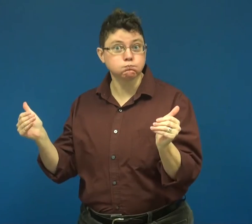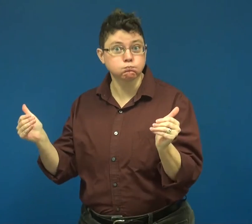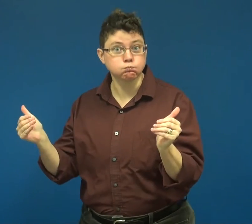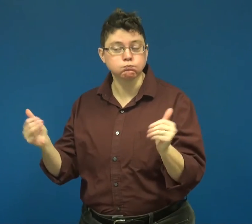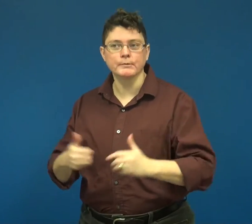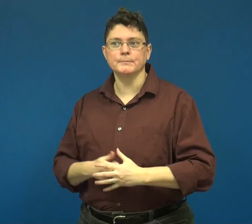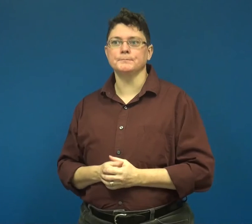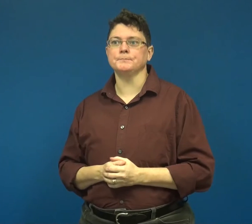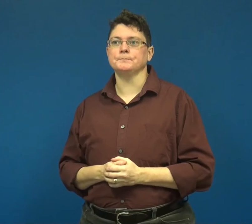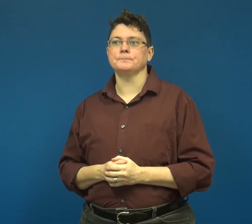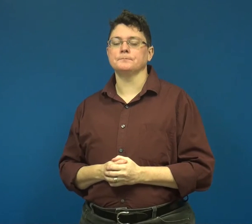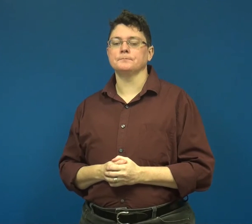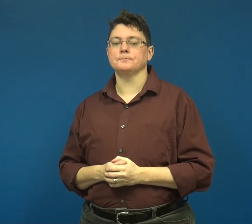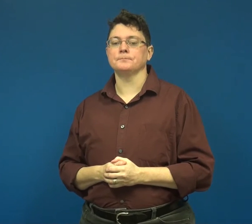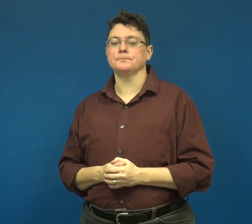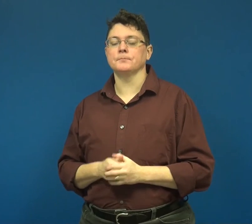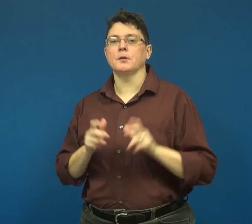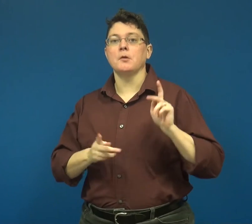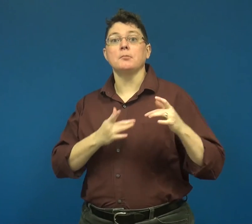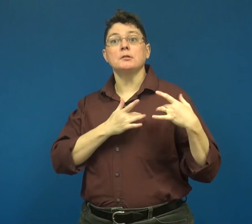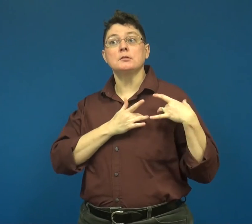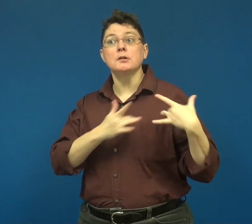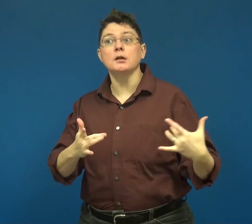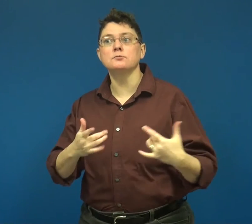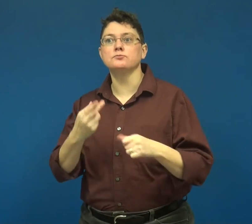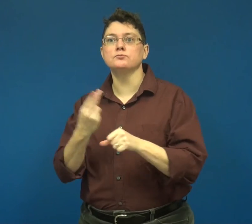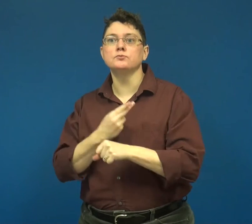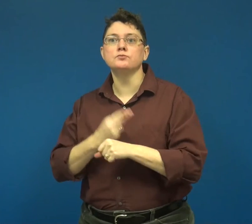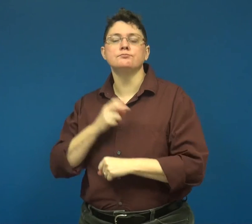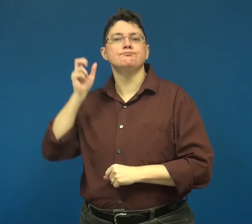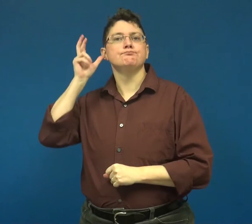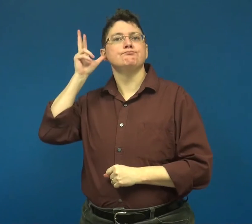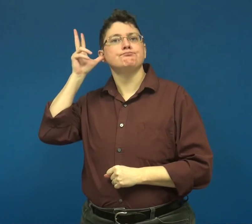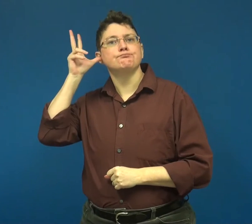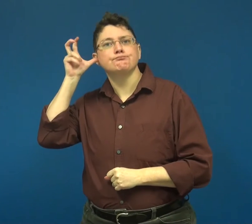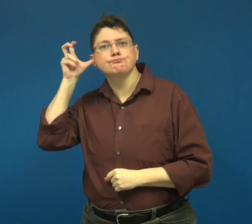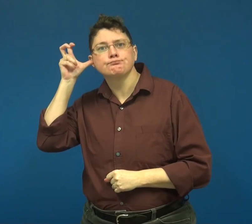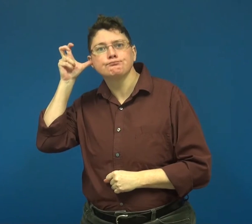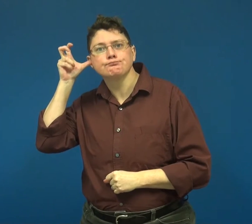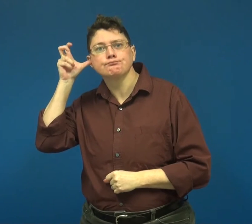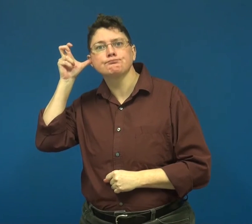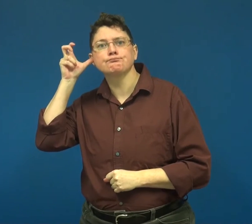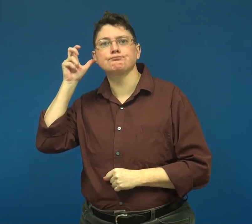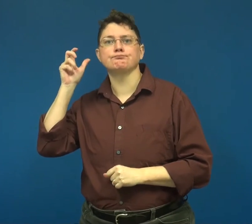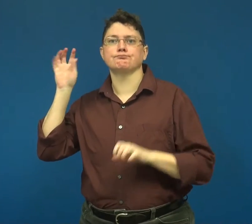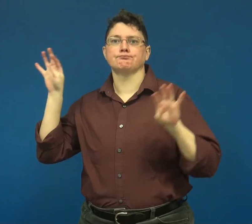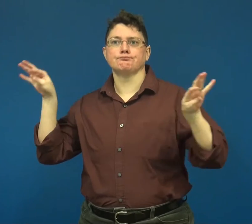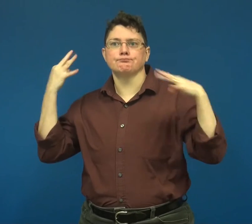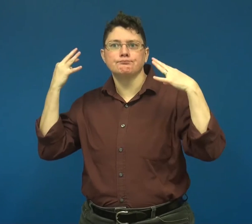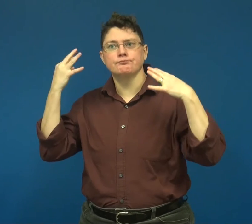People typically employ audio based cues such